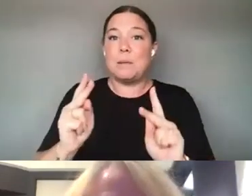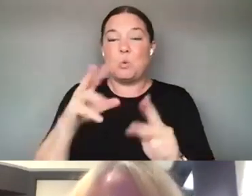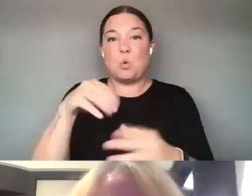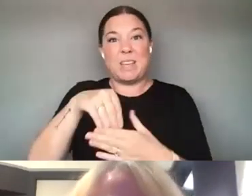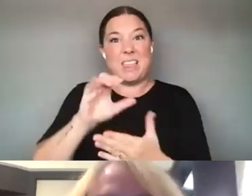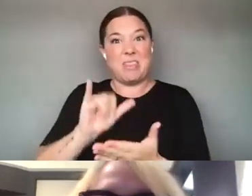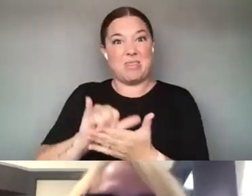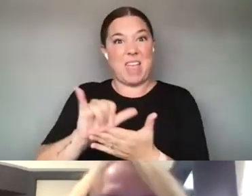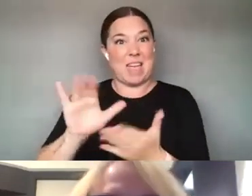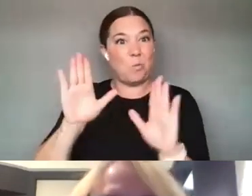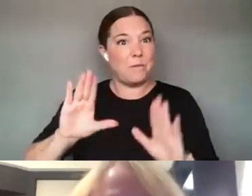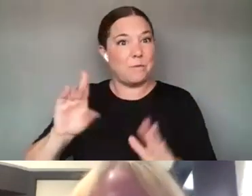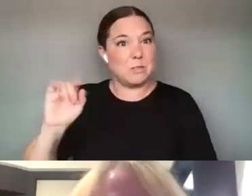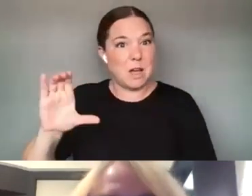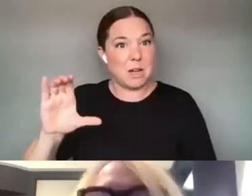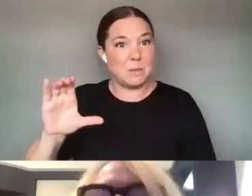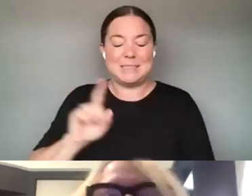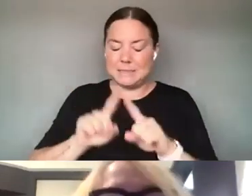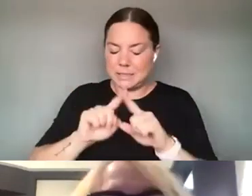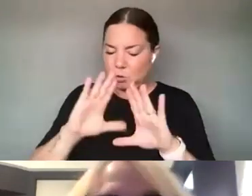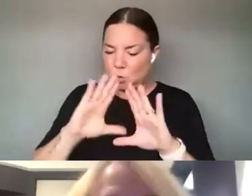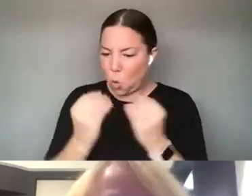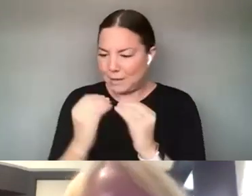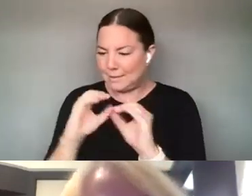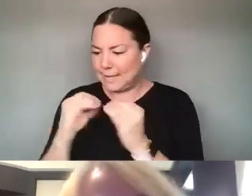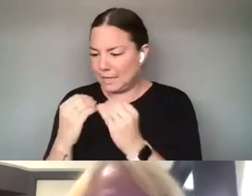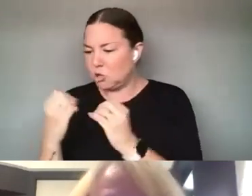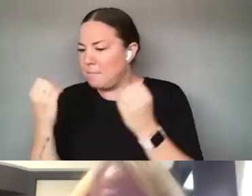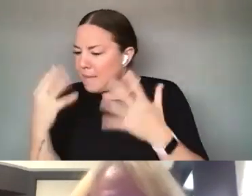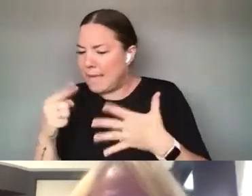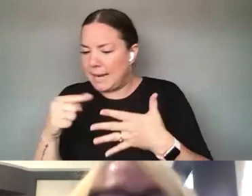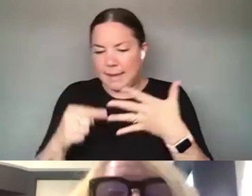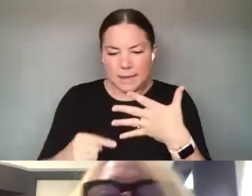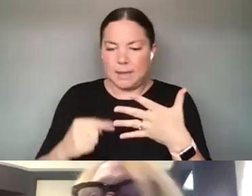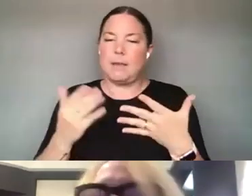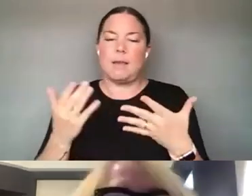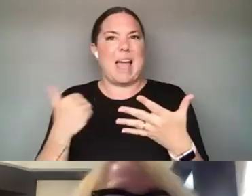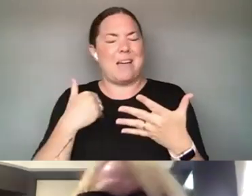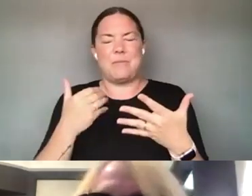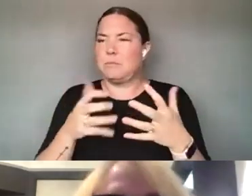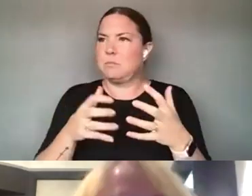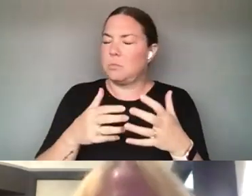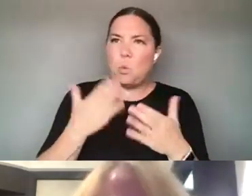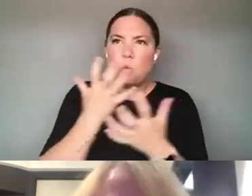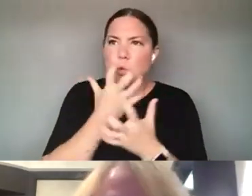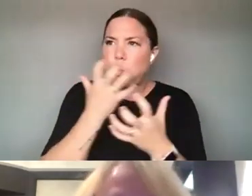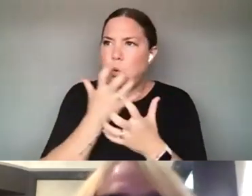HAVE AND A LOT OF ORGANIZATIONS WHERE THERE'S TONS OF EXPERTISE. SO WE BROUGHT IN GREAT ADJUDICATORS